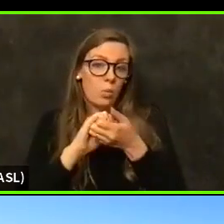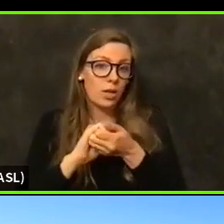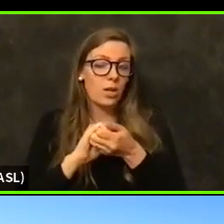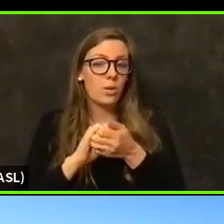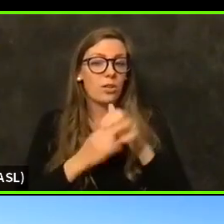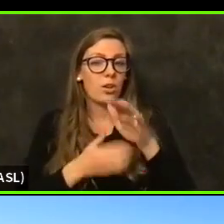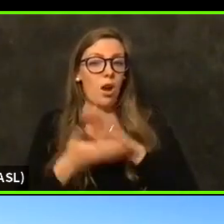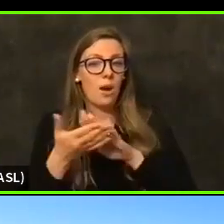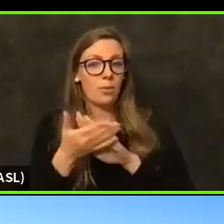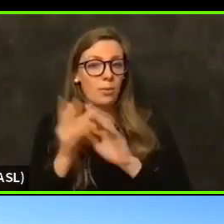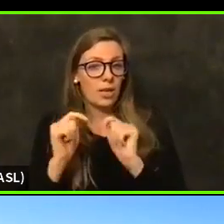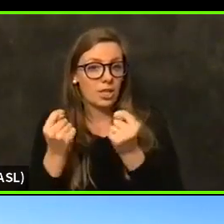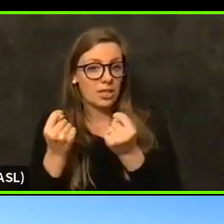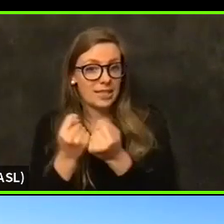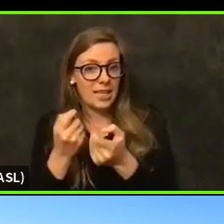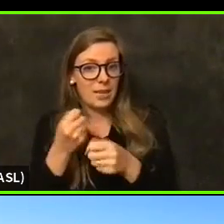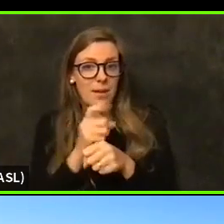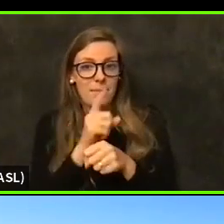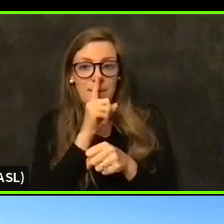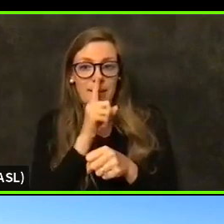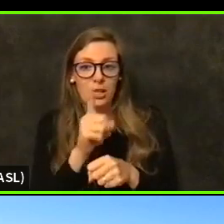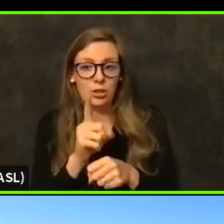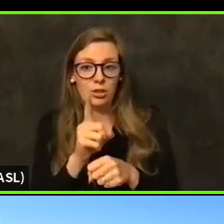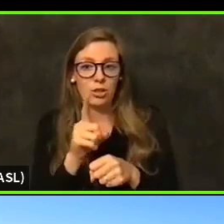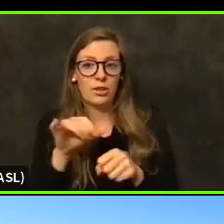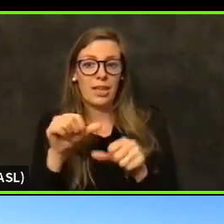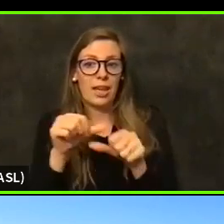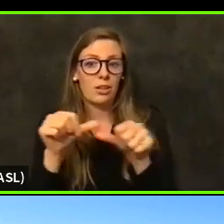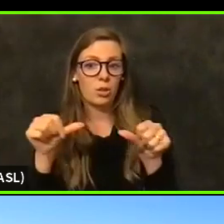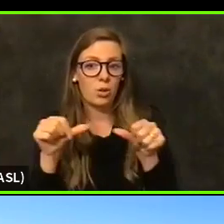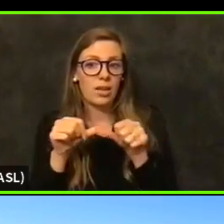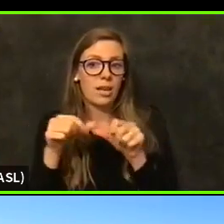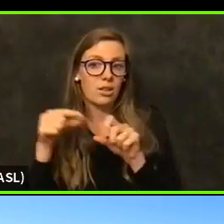ensuring that operation, that location was a key component. Right.